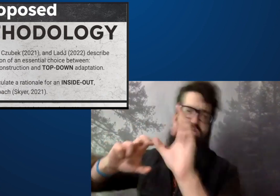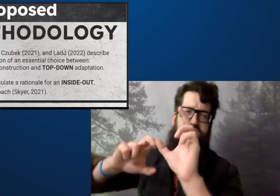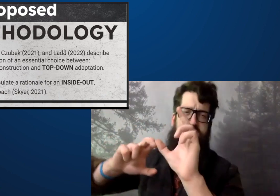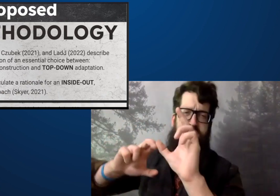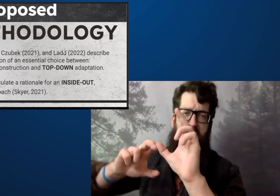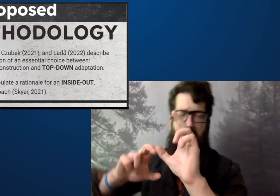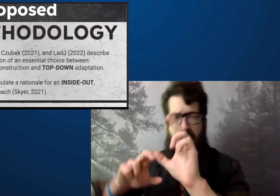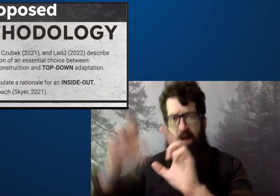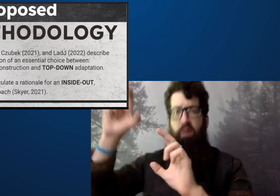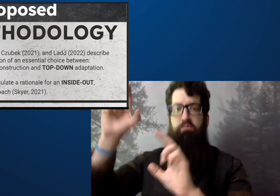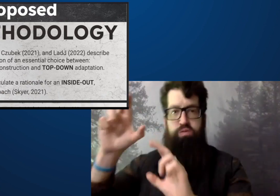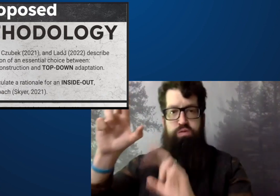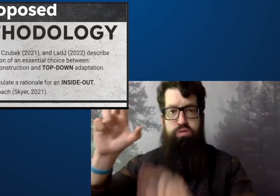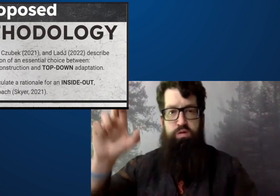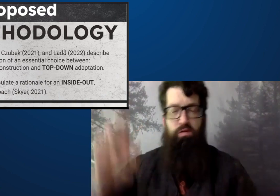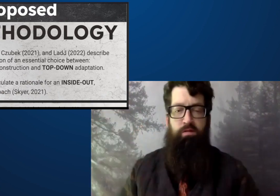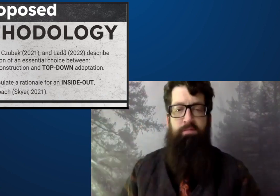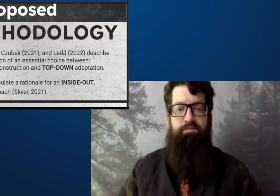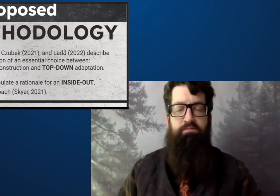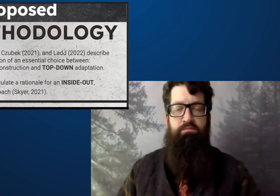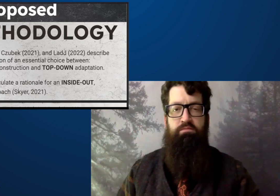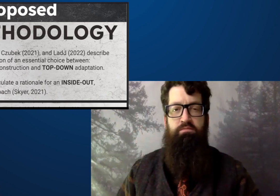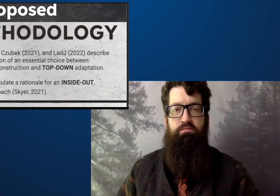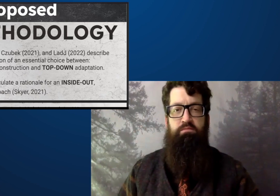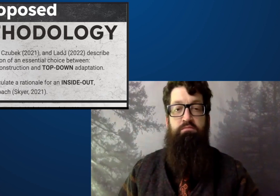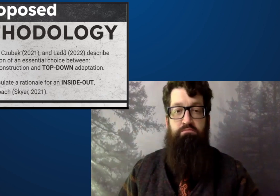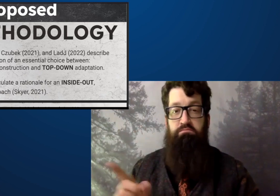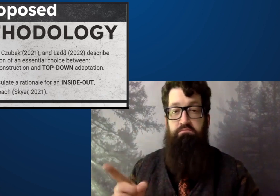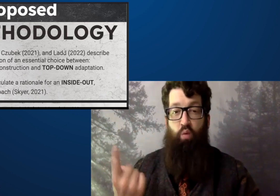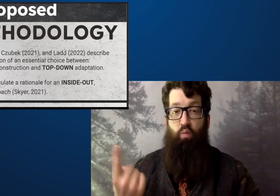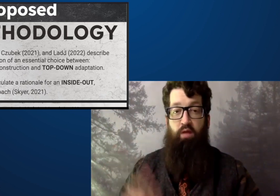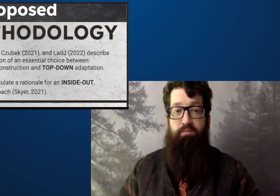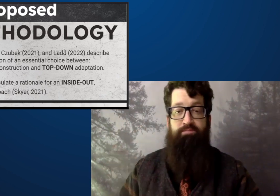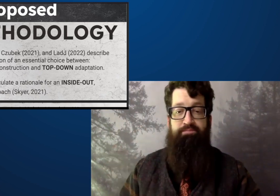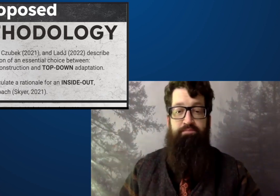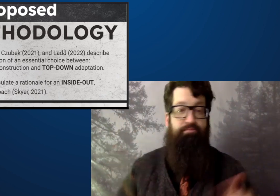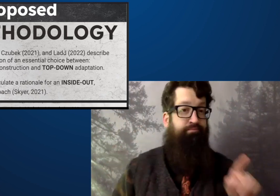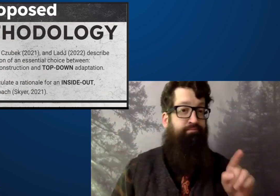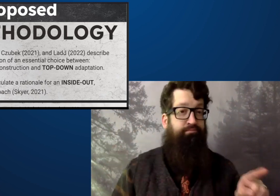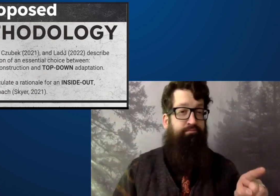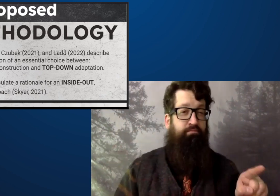It describes the confrontation of these.